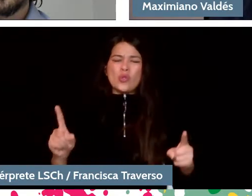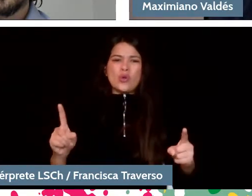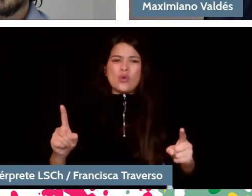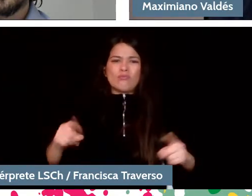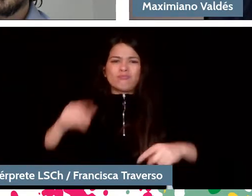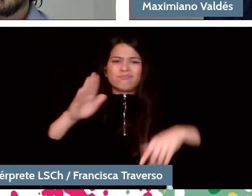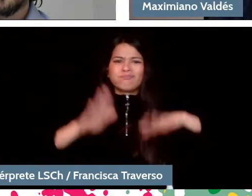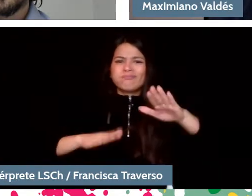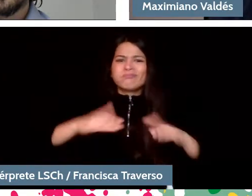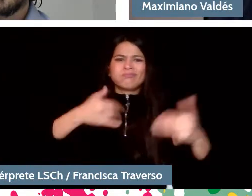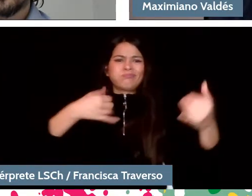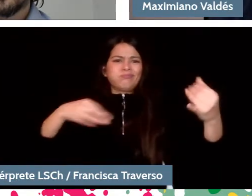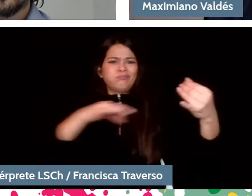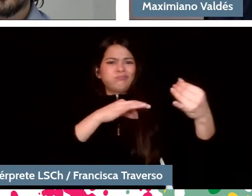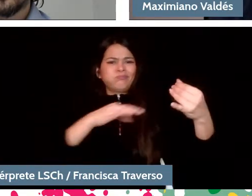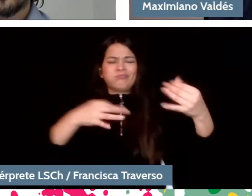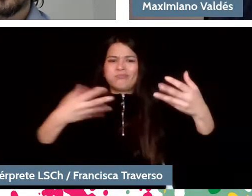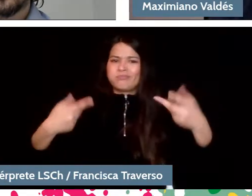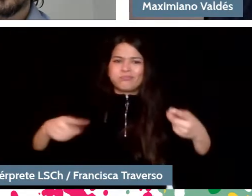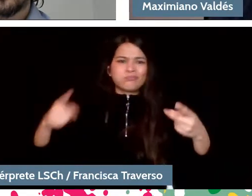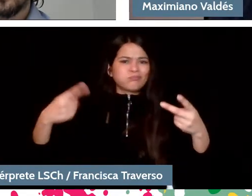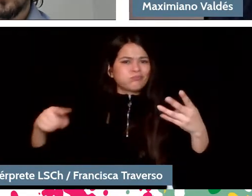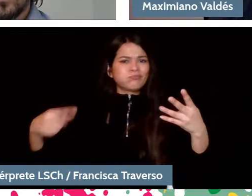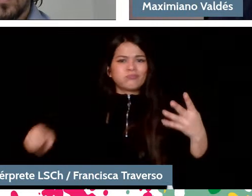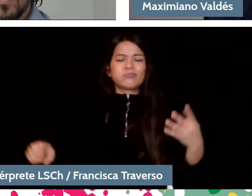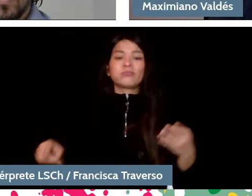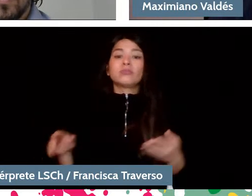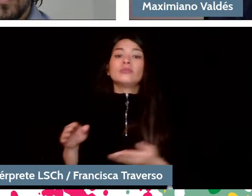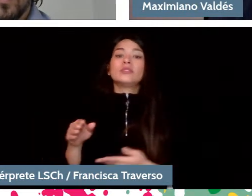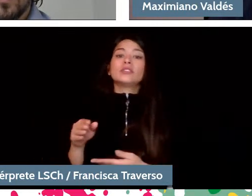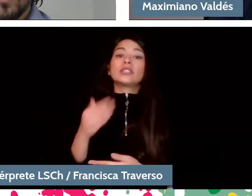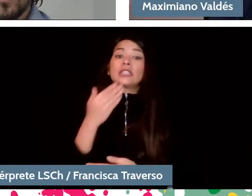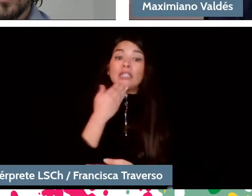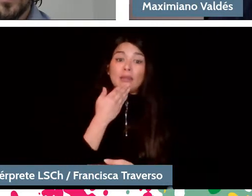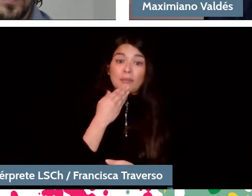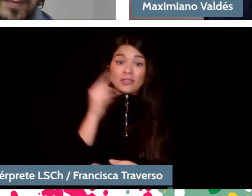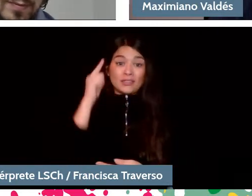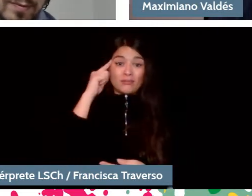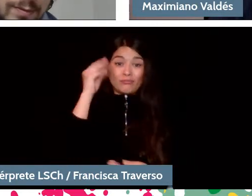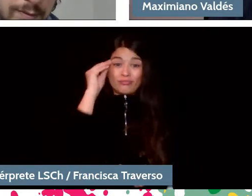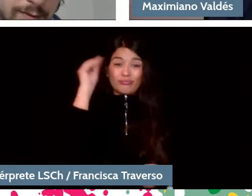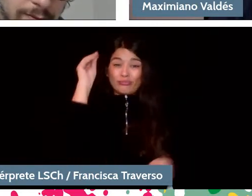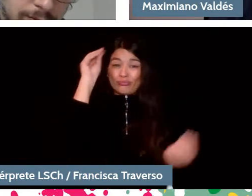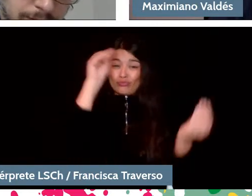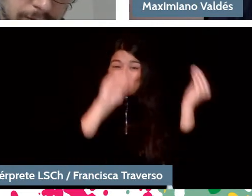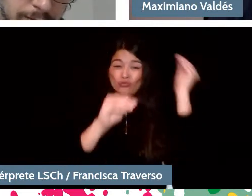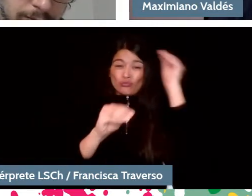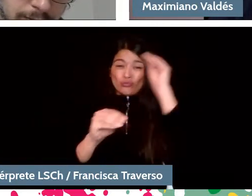In the same way, if the compositional procedures are exhausted and everything has already been said